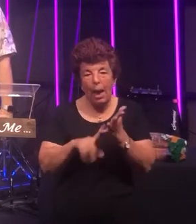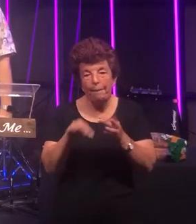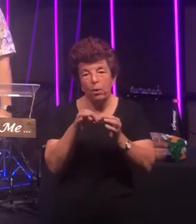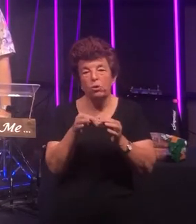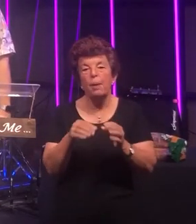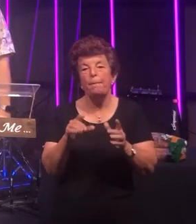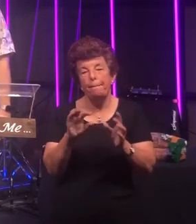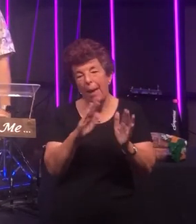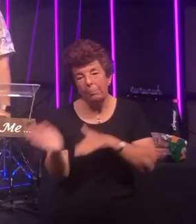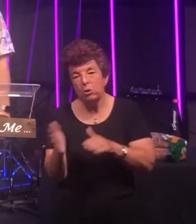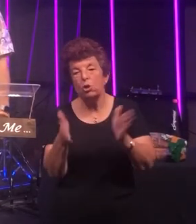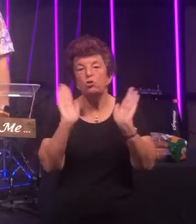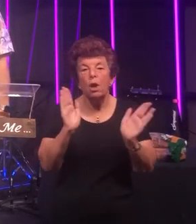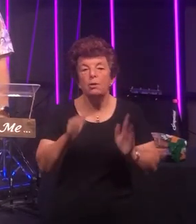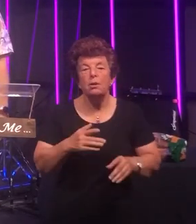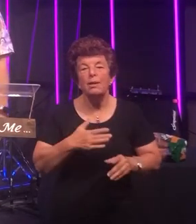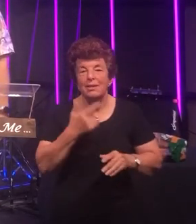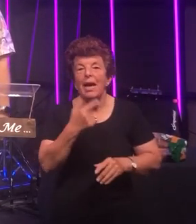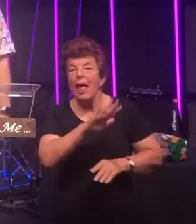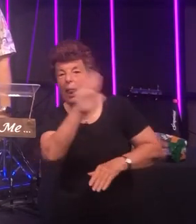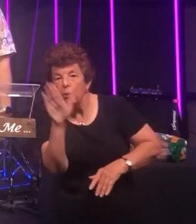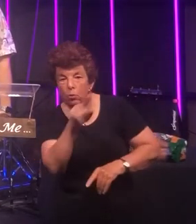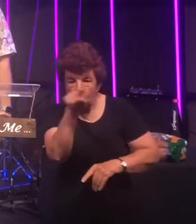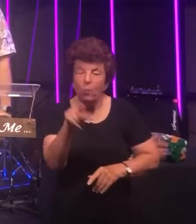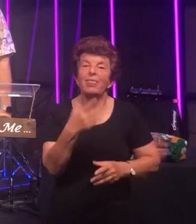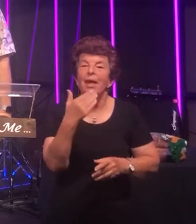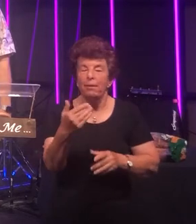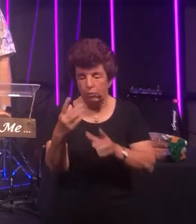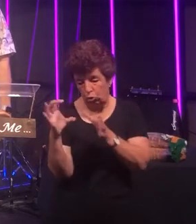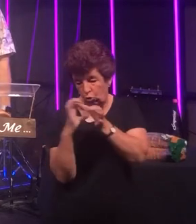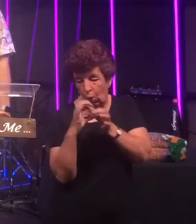want to say hi to you and thank you for joining us it's great to have you with